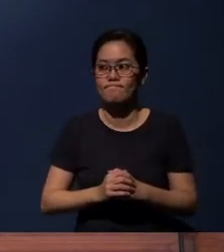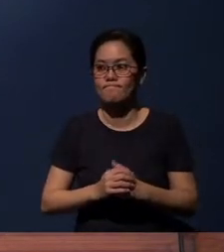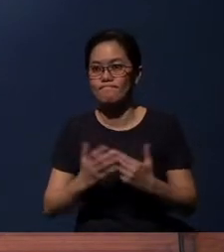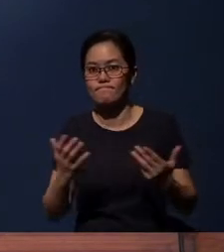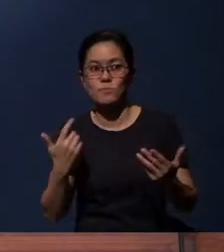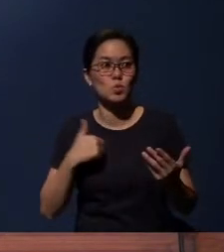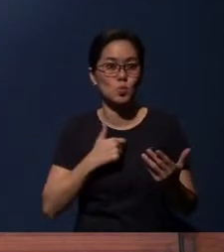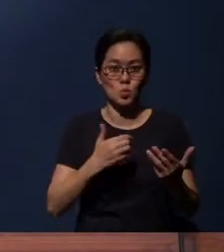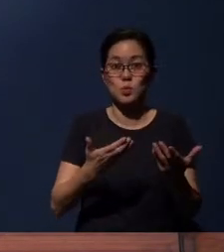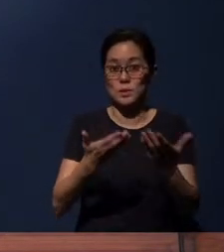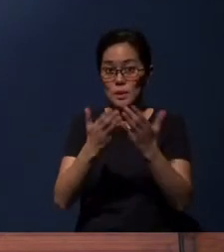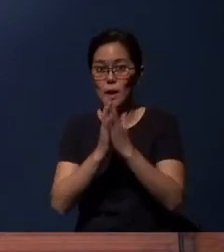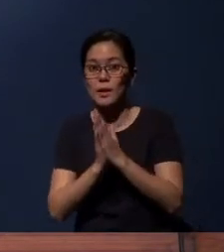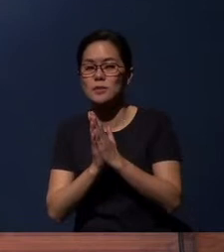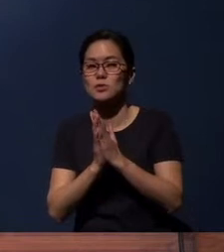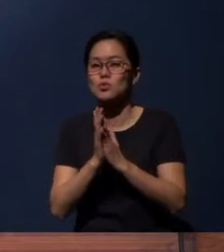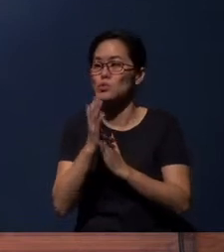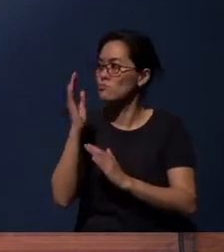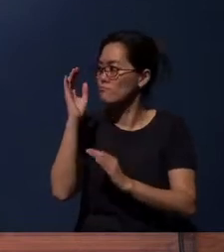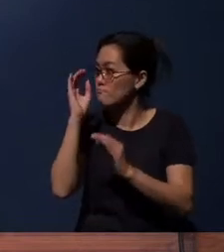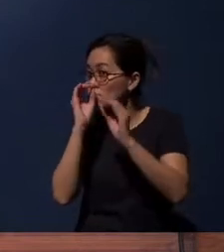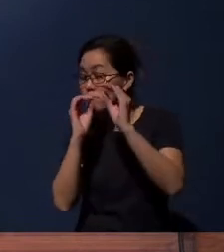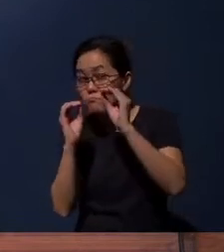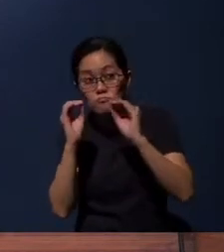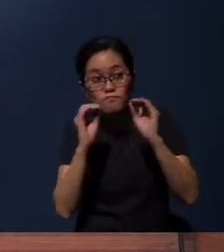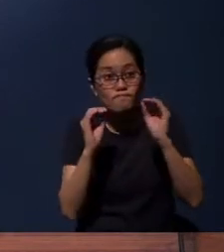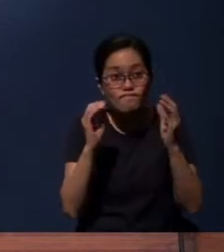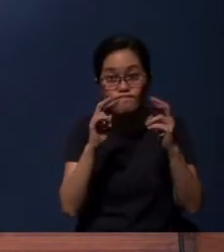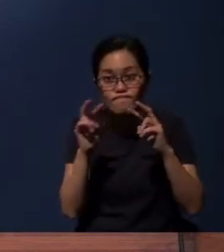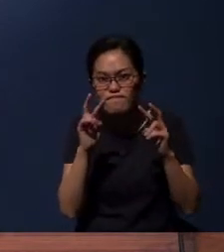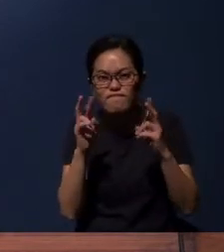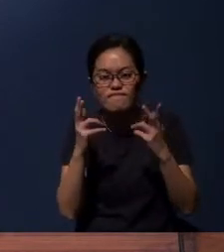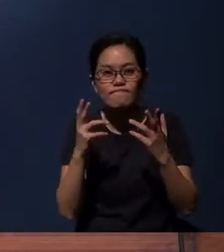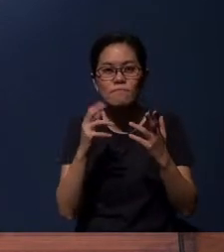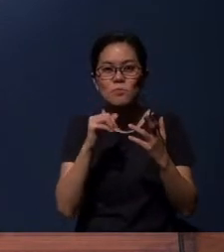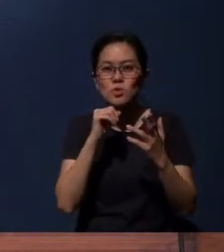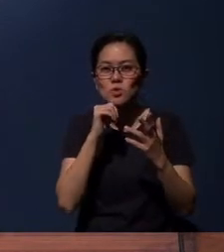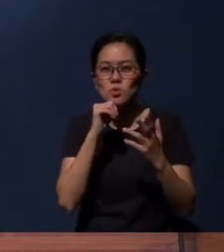we just ask that you observe and not partake of the elements.